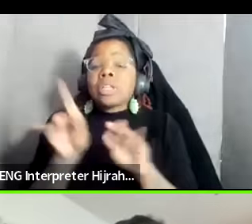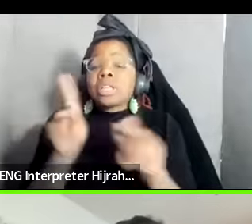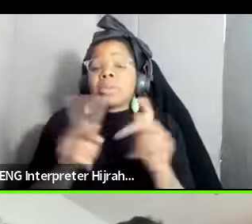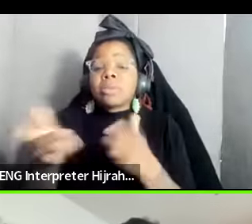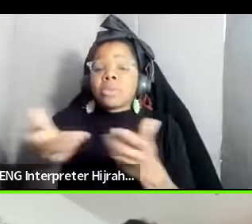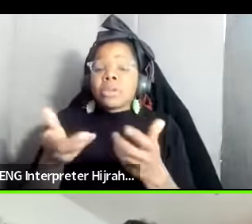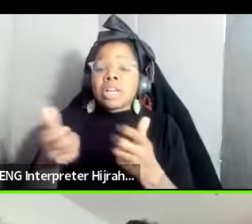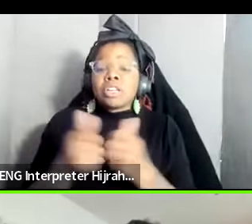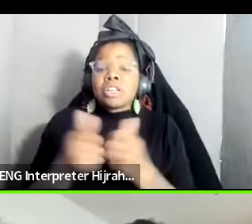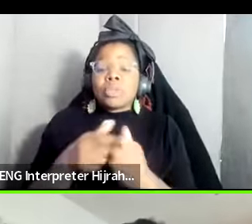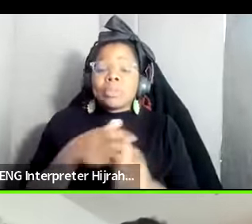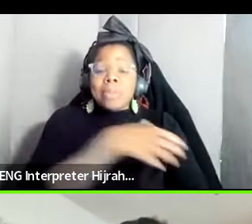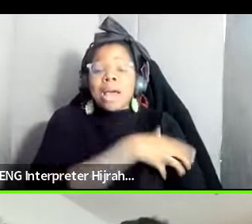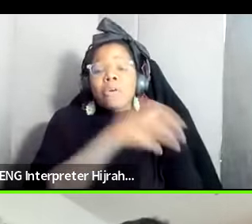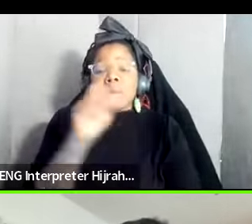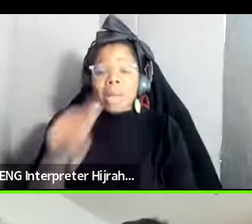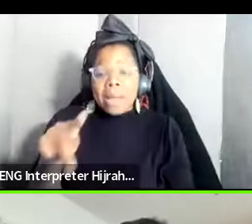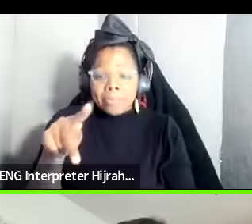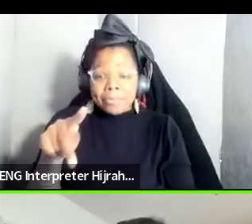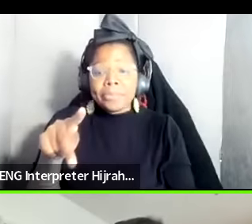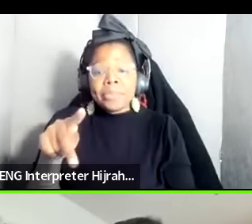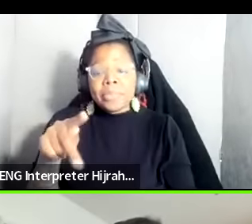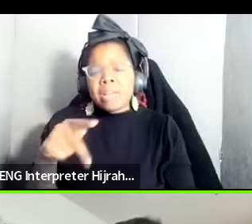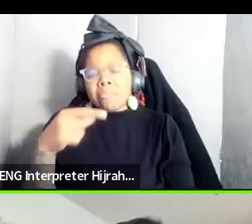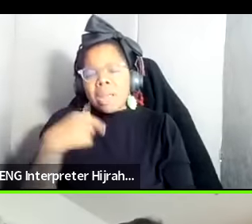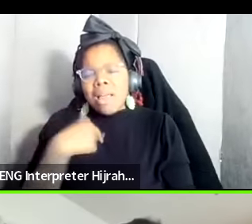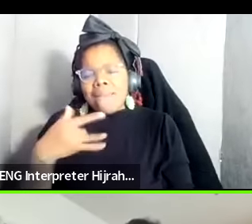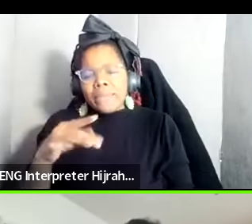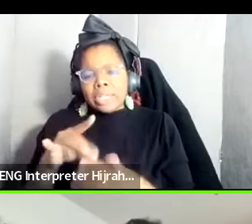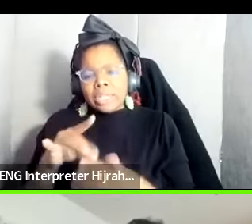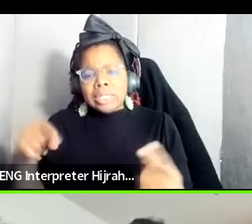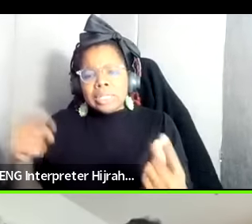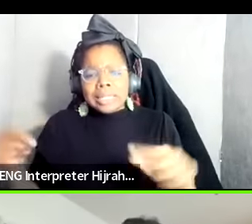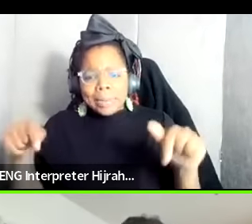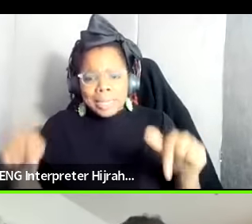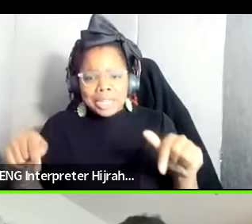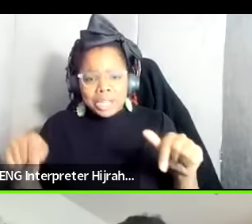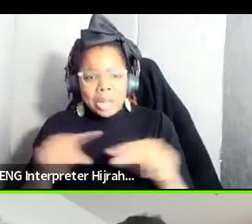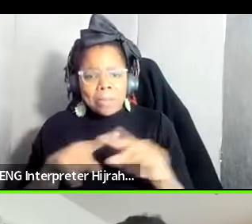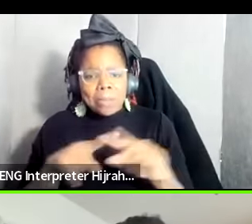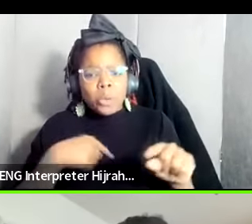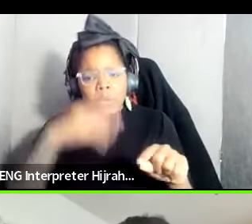mapping because like I said you know this is happening here but we know this is happening in